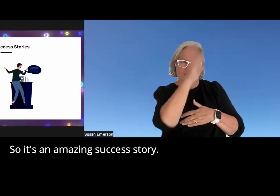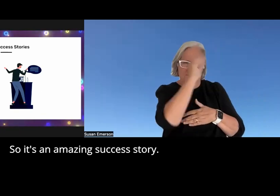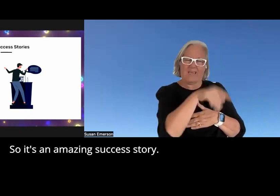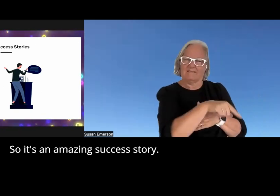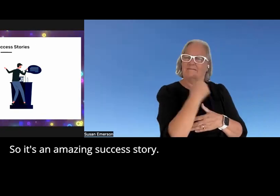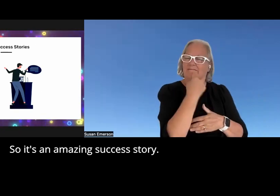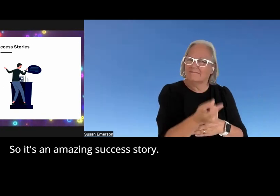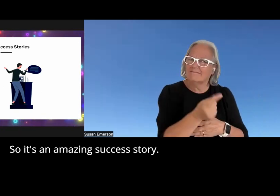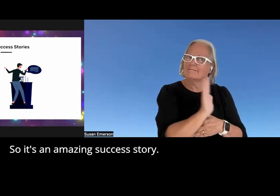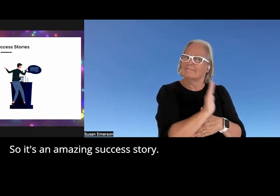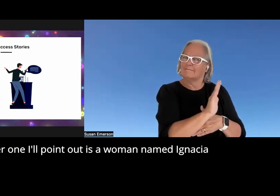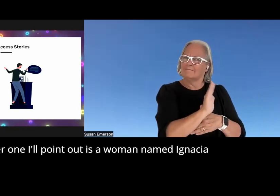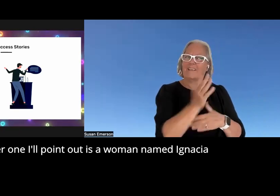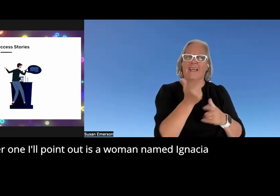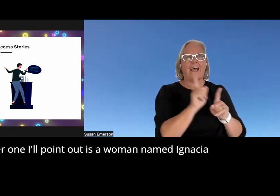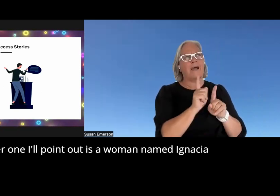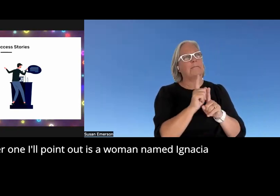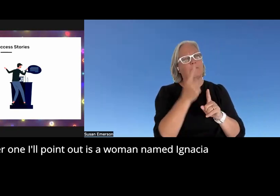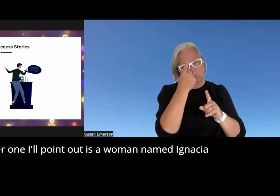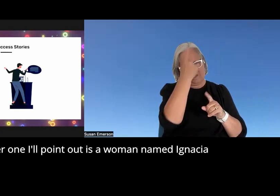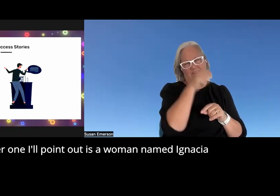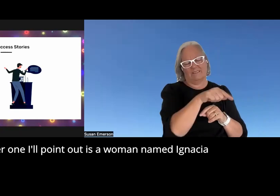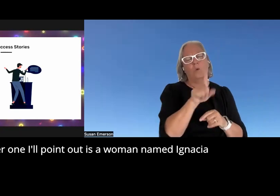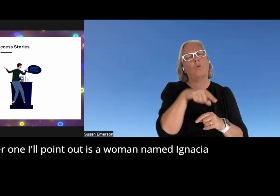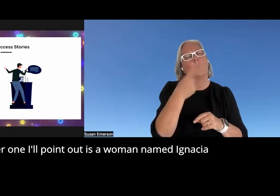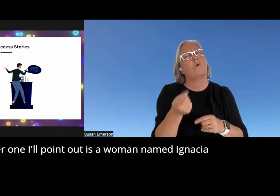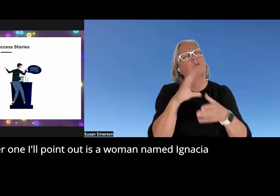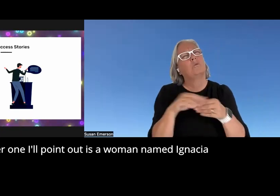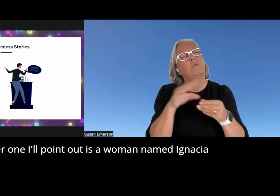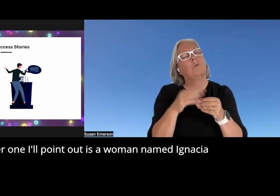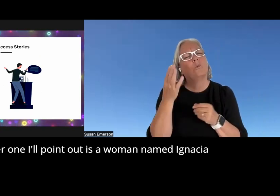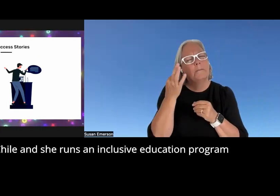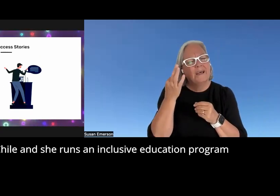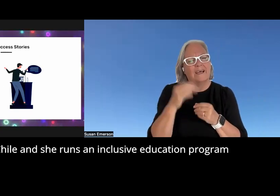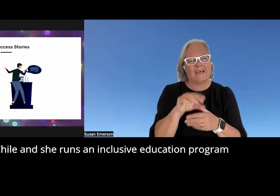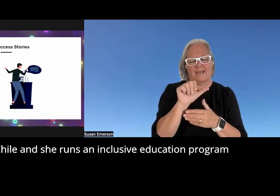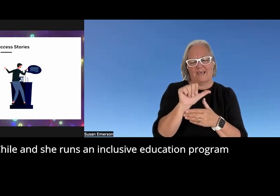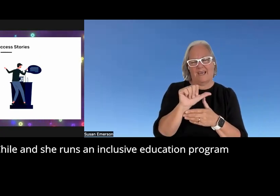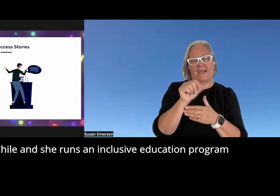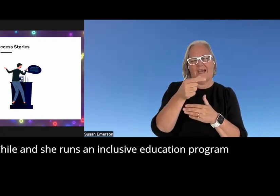amazing success story the other one I'll point out is a woman named ignasia who's from Chile and